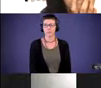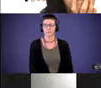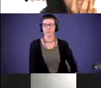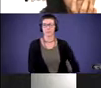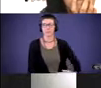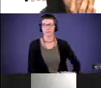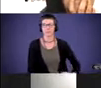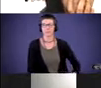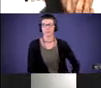Jerry: